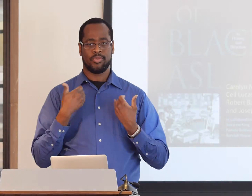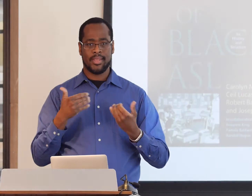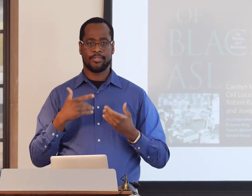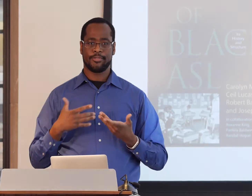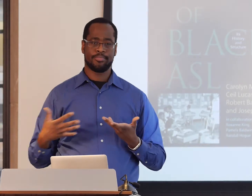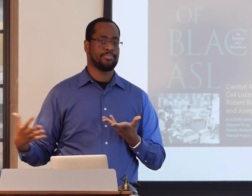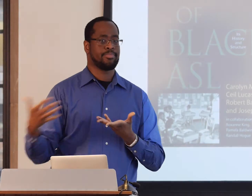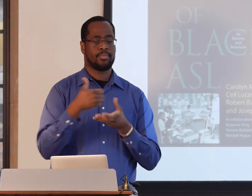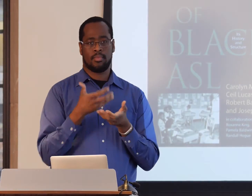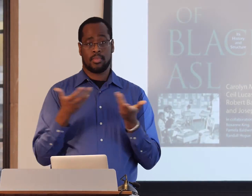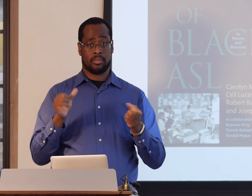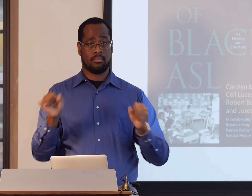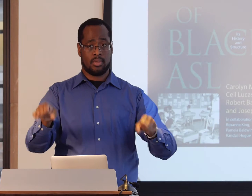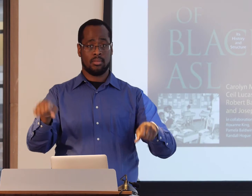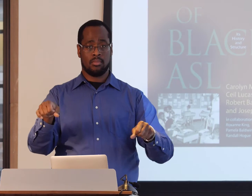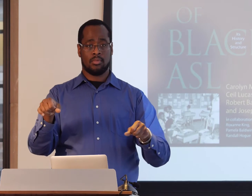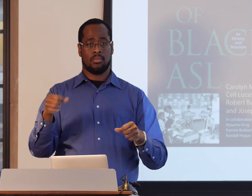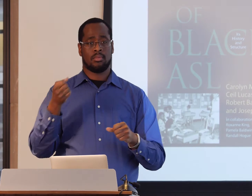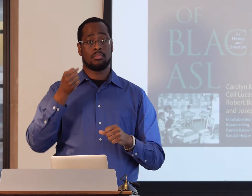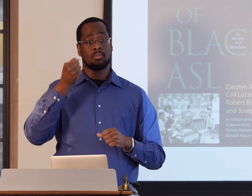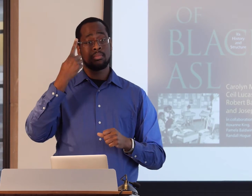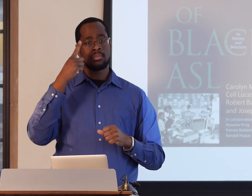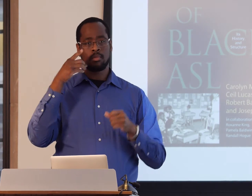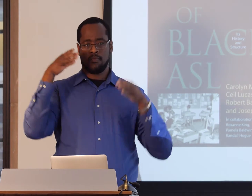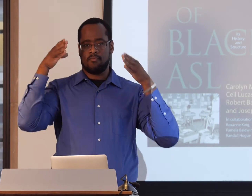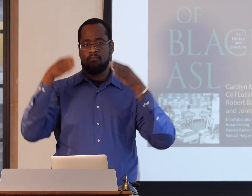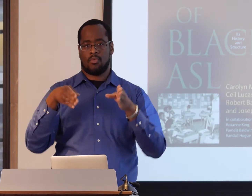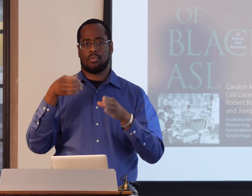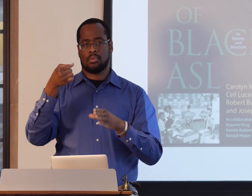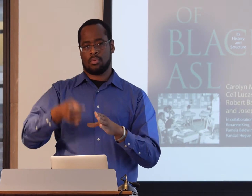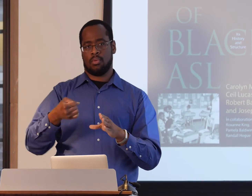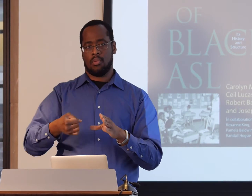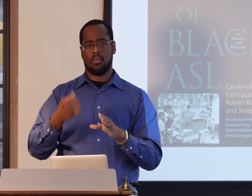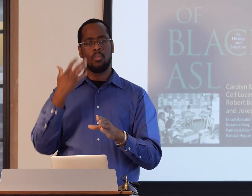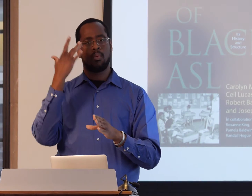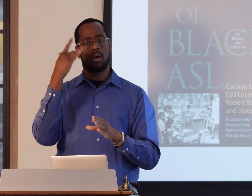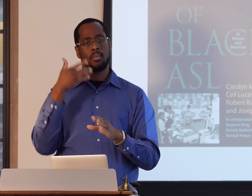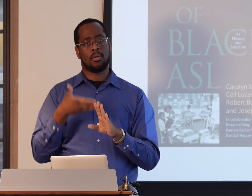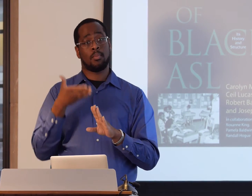So in this we thought that it was a big step for our community to focus specifically